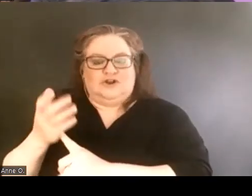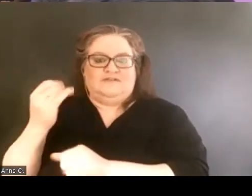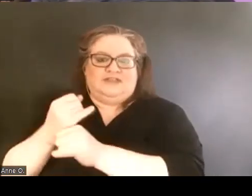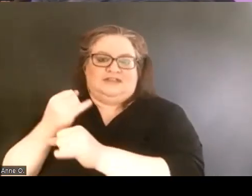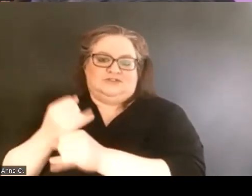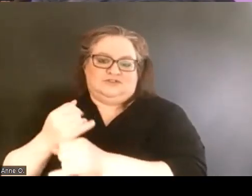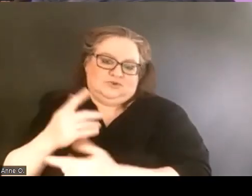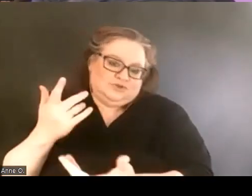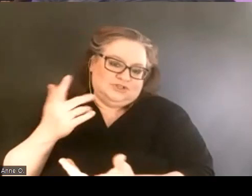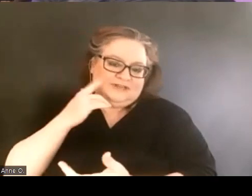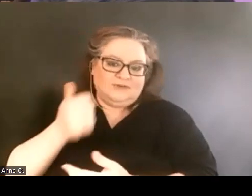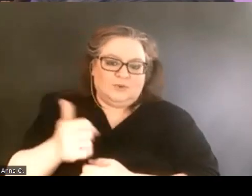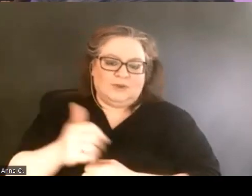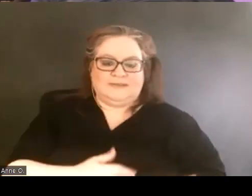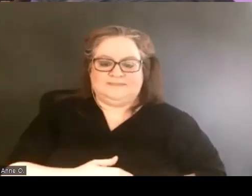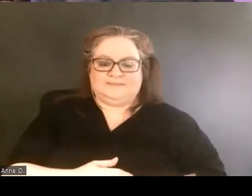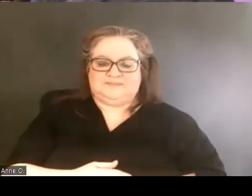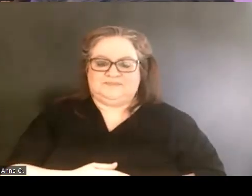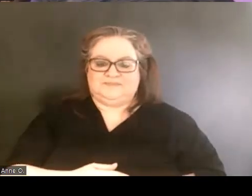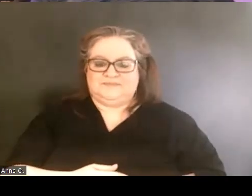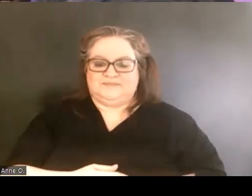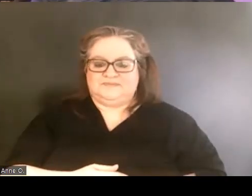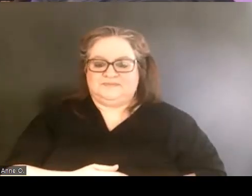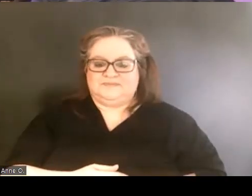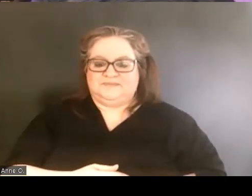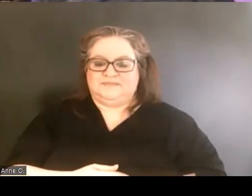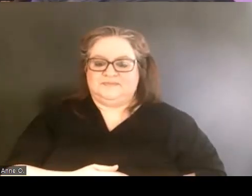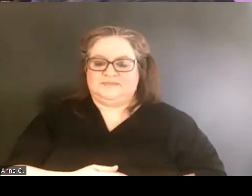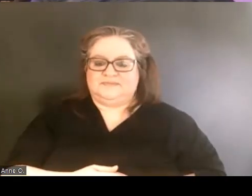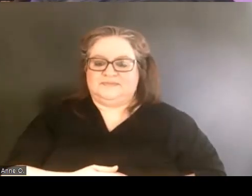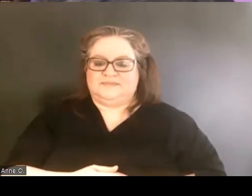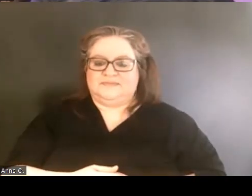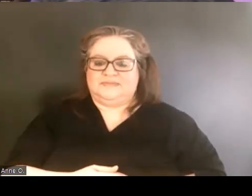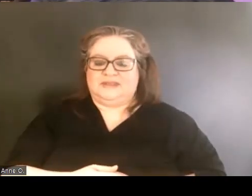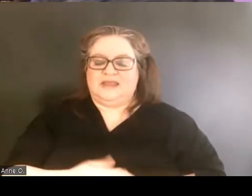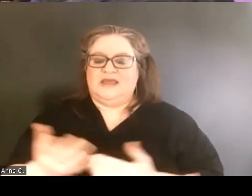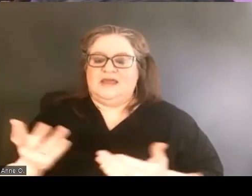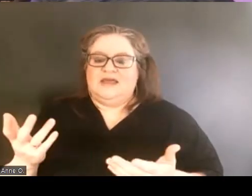And so that obviously continued well into the nineties